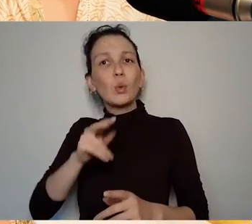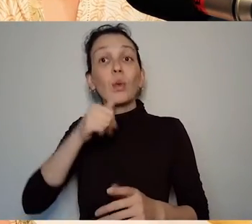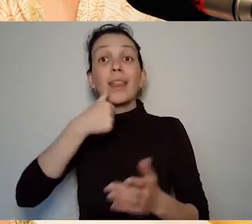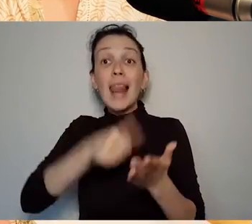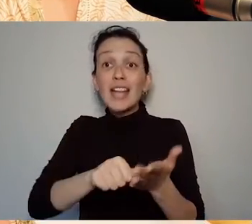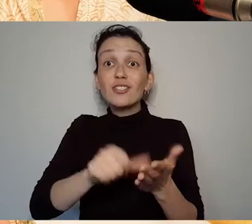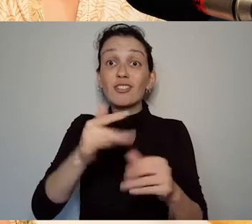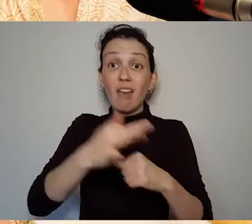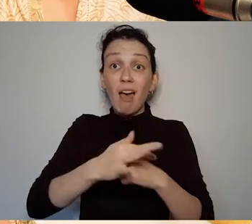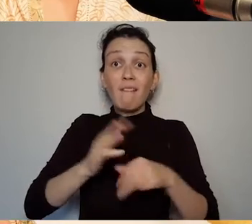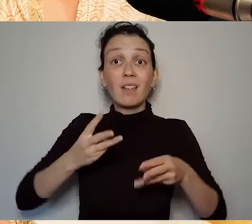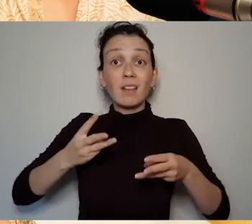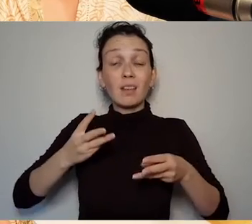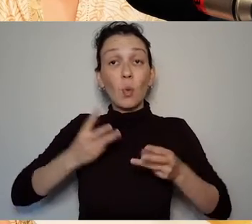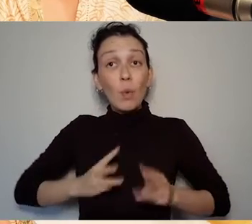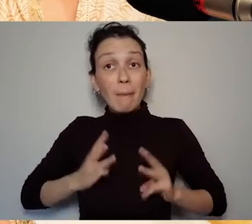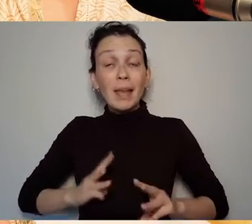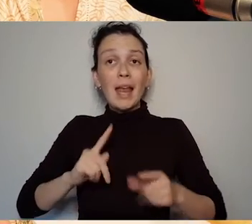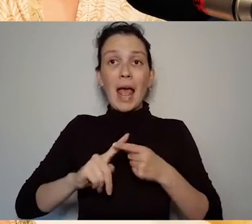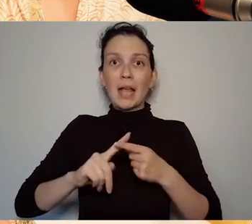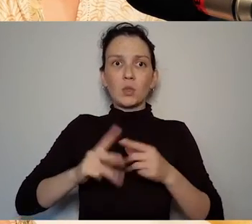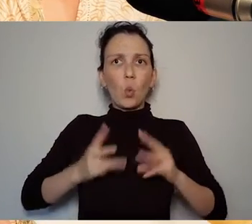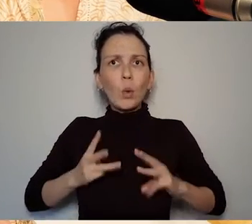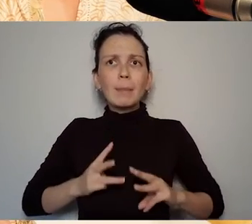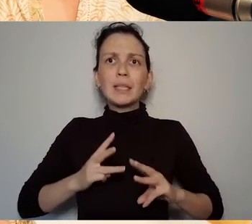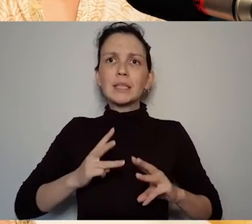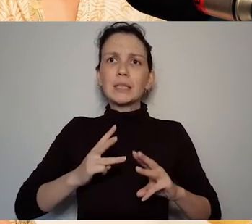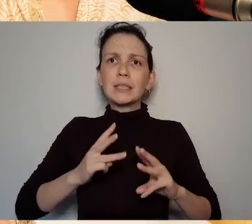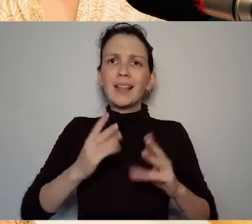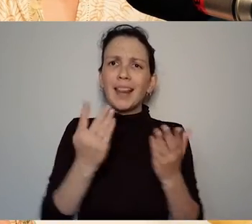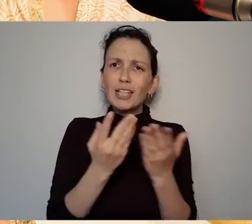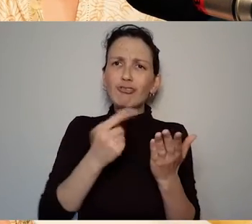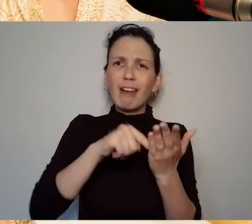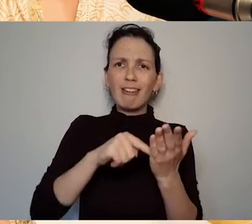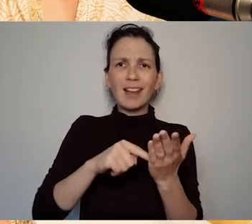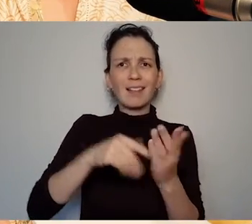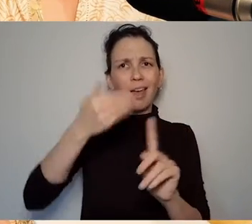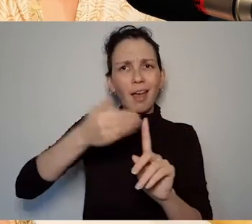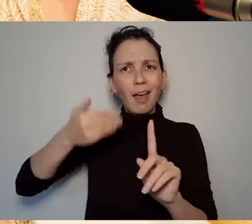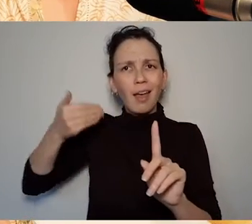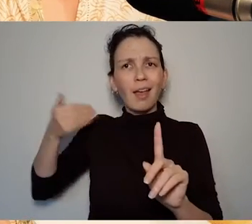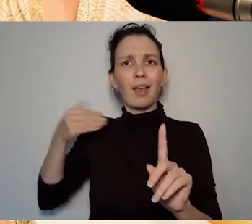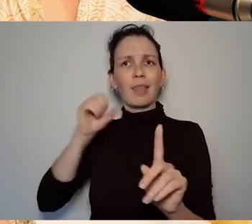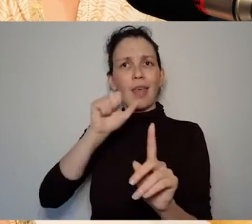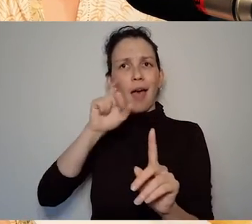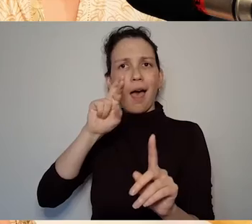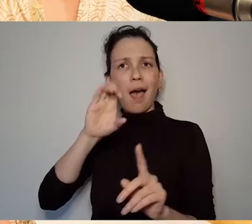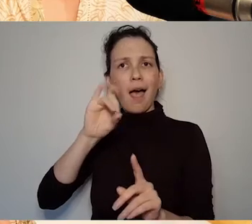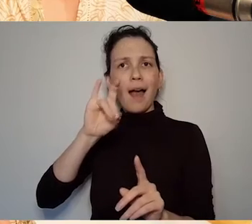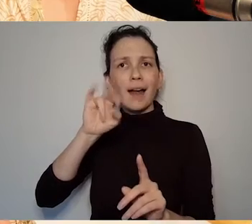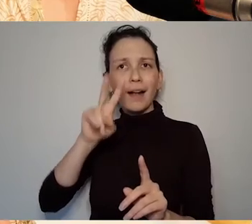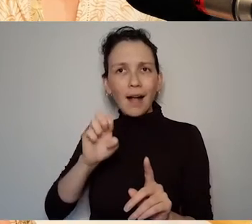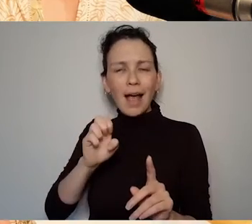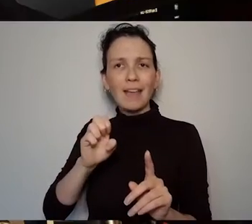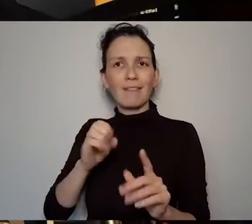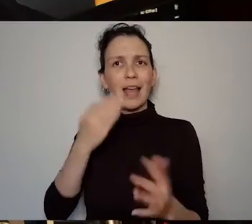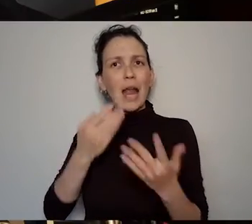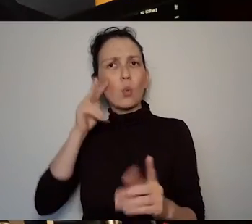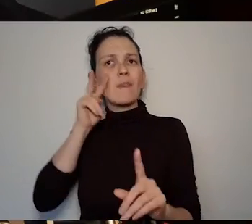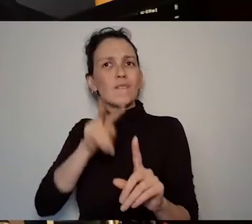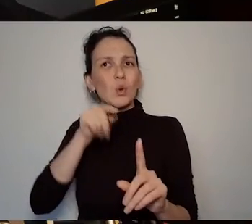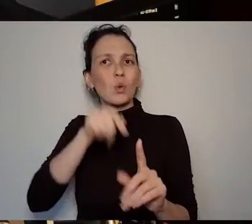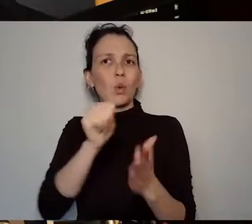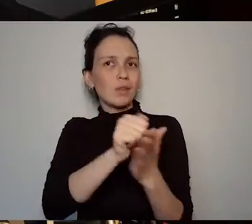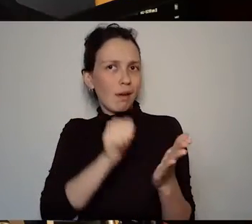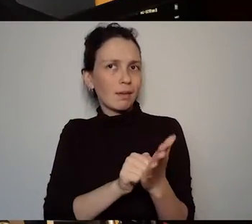literary archives and recon ... reconsider the status of the documents within those archives.